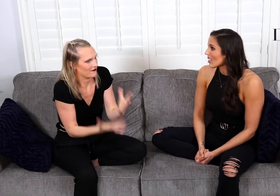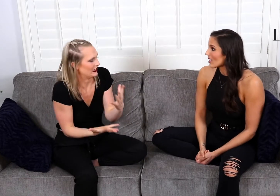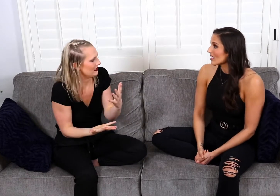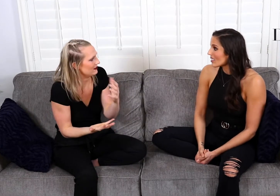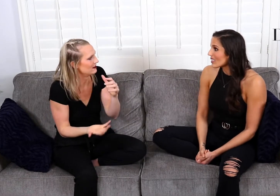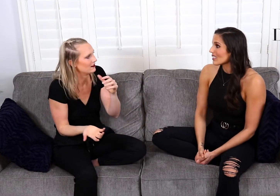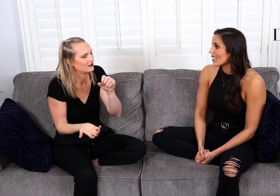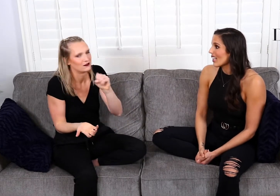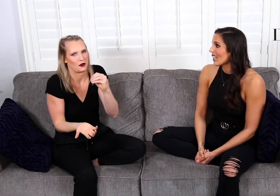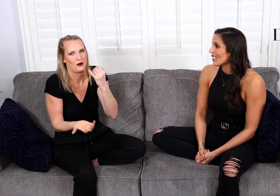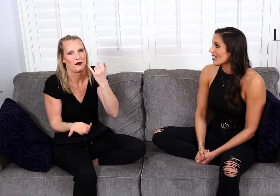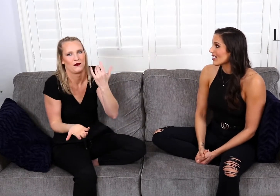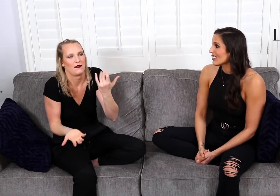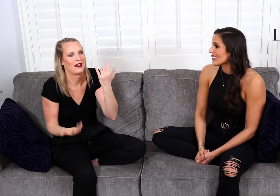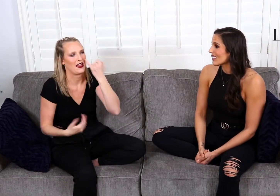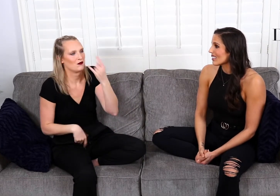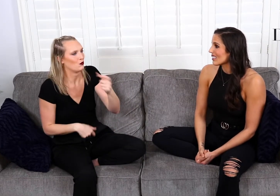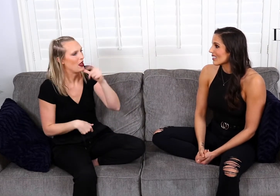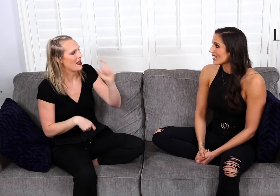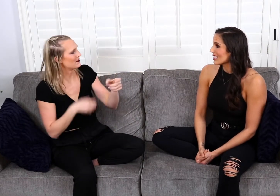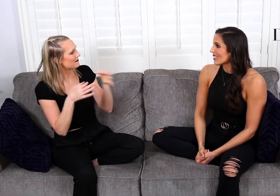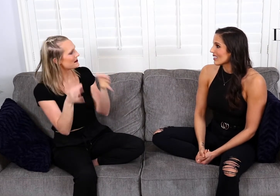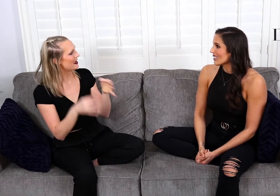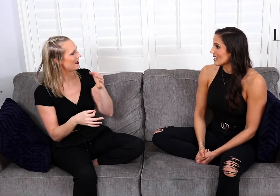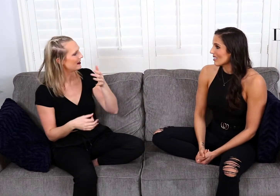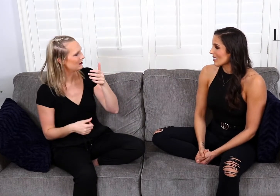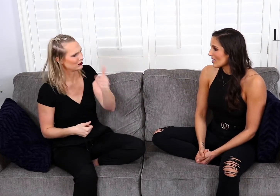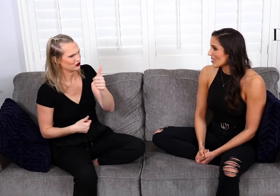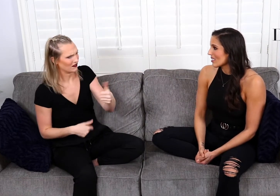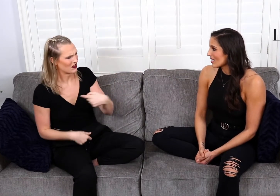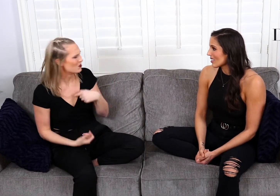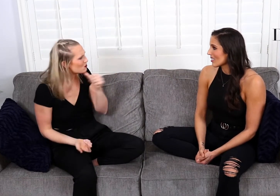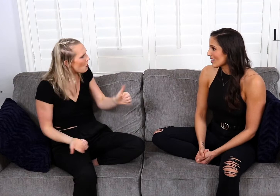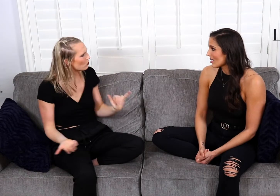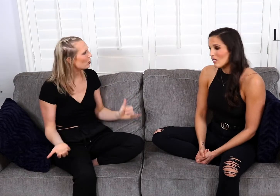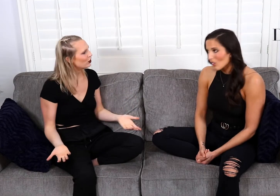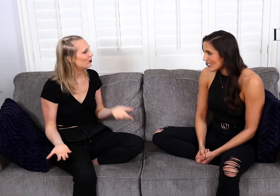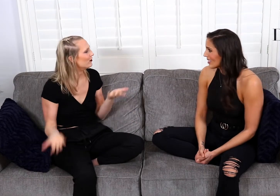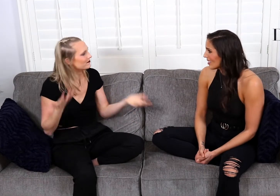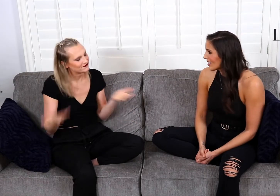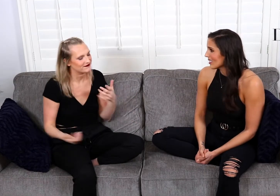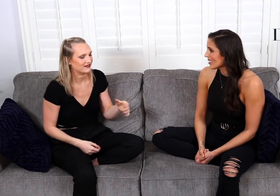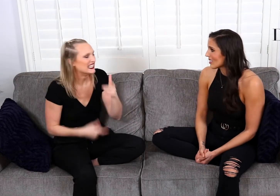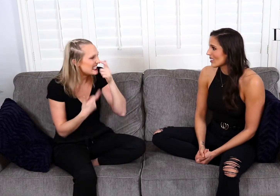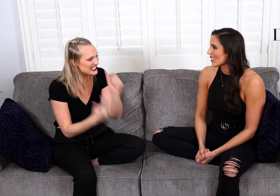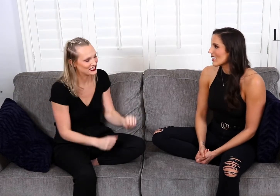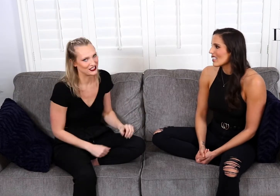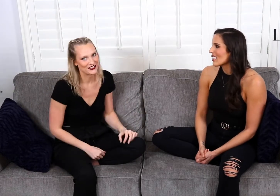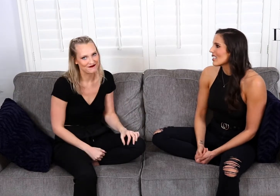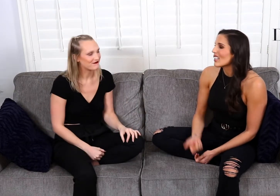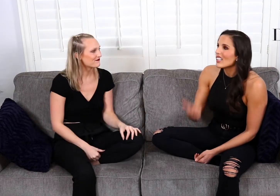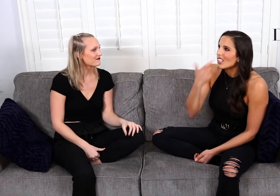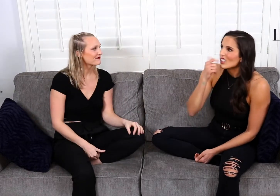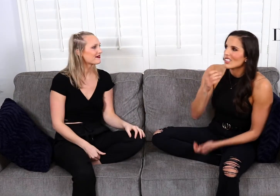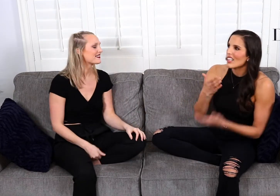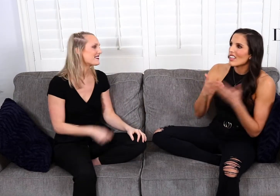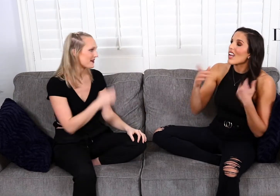What if his personality is amazing or beautiful?” like if you don't have to explain yourself, then I shouldn’t have to either. So it's just interesting.